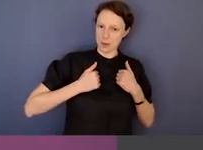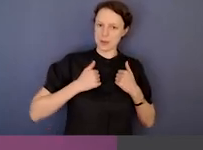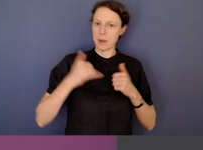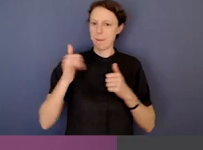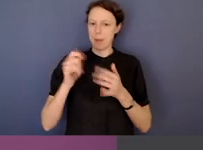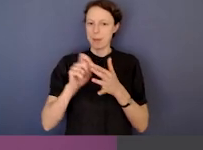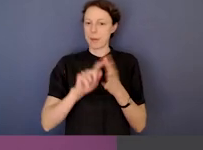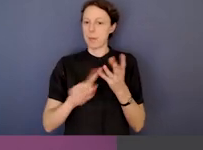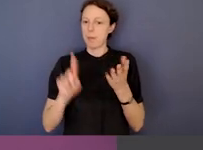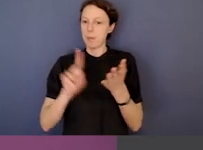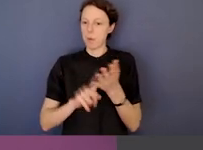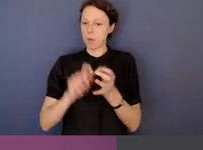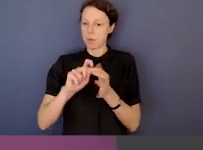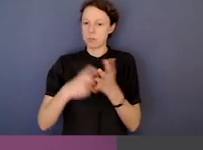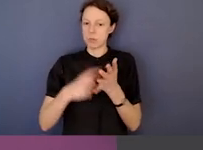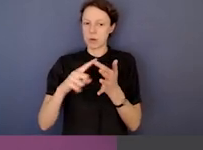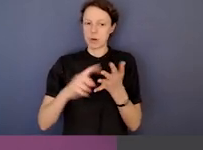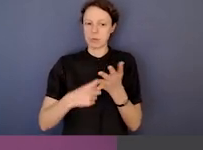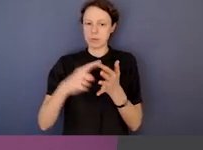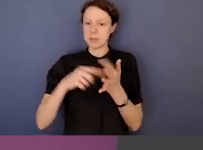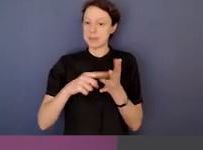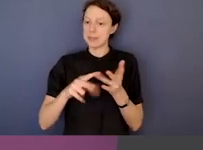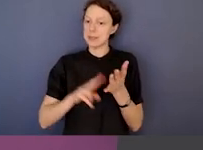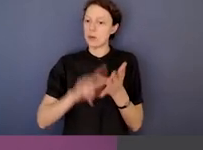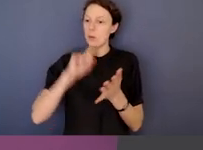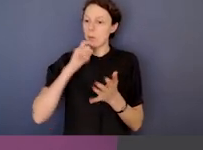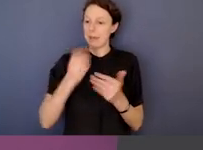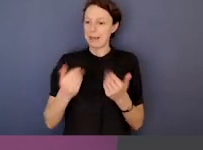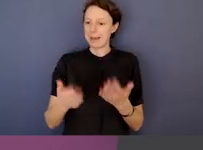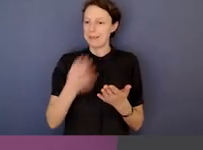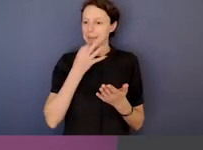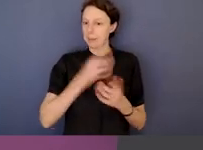some observations in relation to National Anti-Corruption Commission, which has a broader jurisdiction,